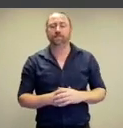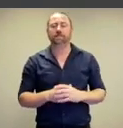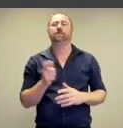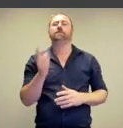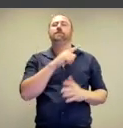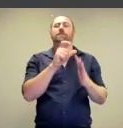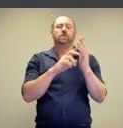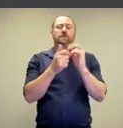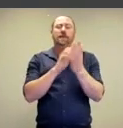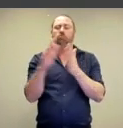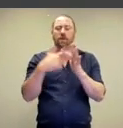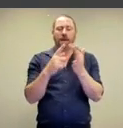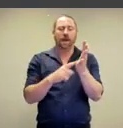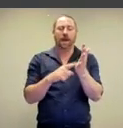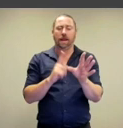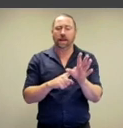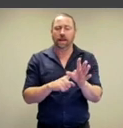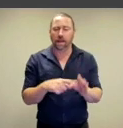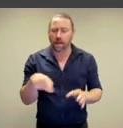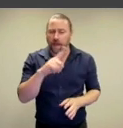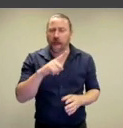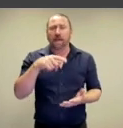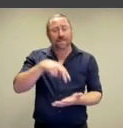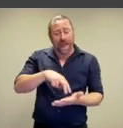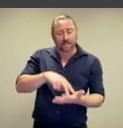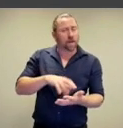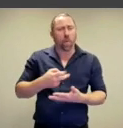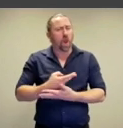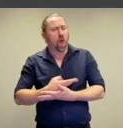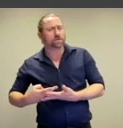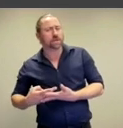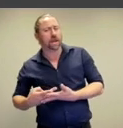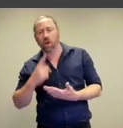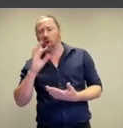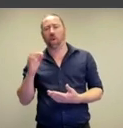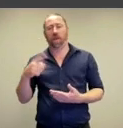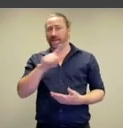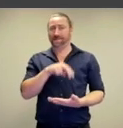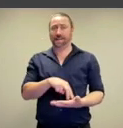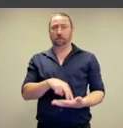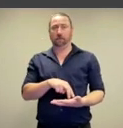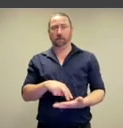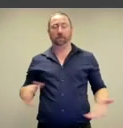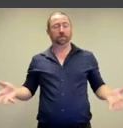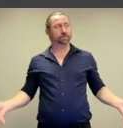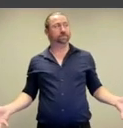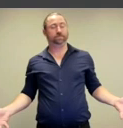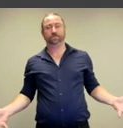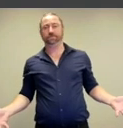Someone asks in relation to the Deborah Kelly, 'are they standing